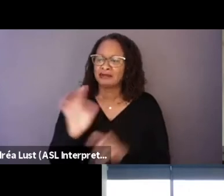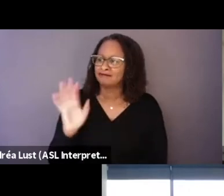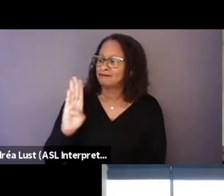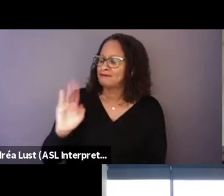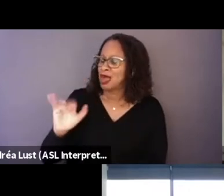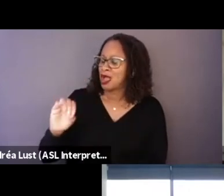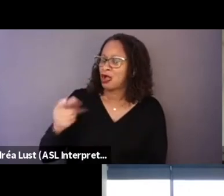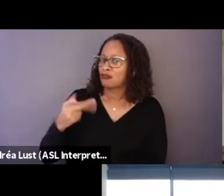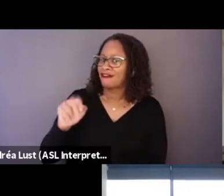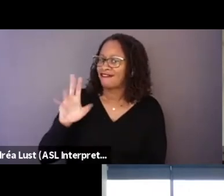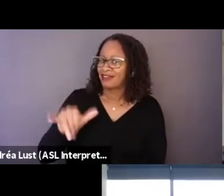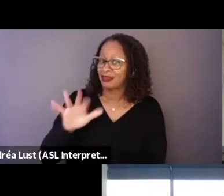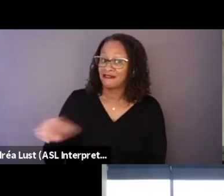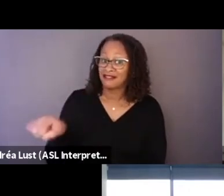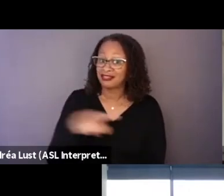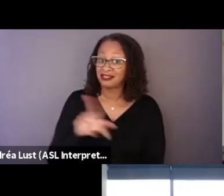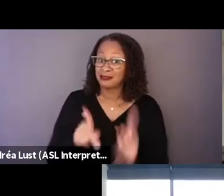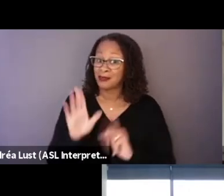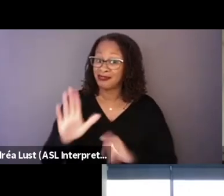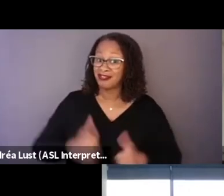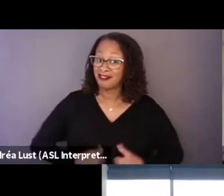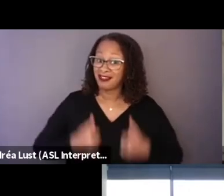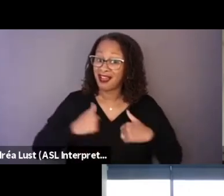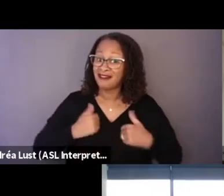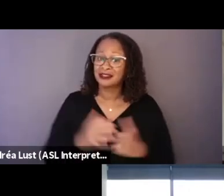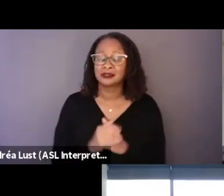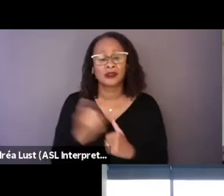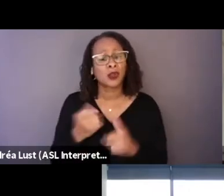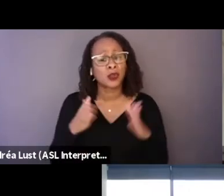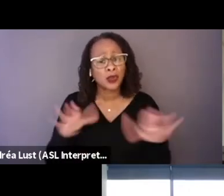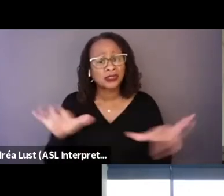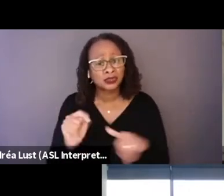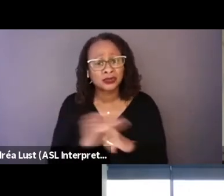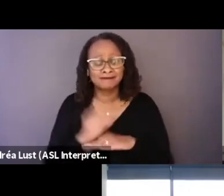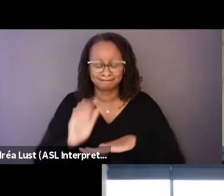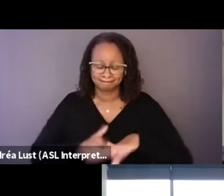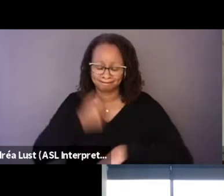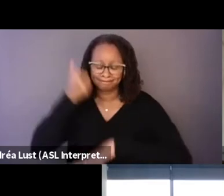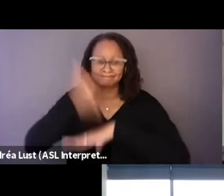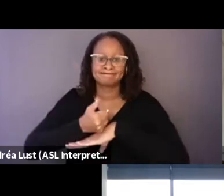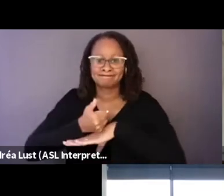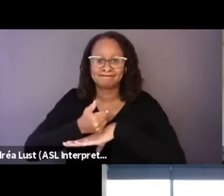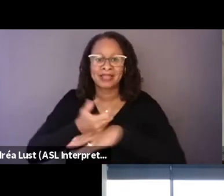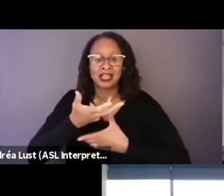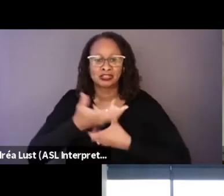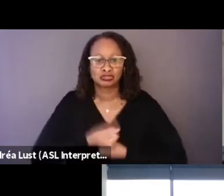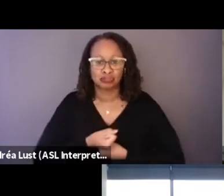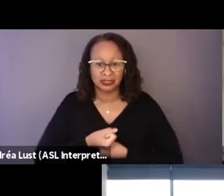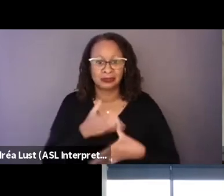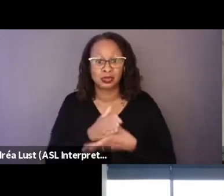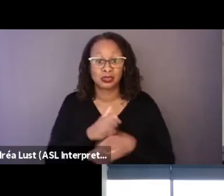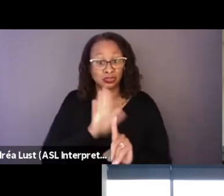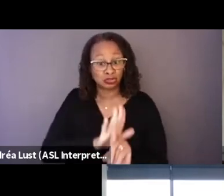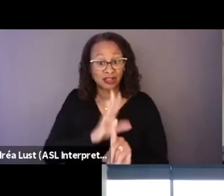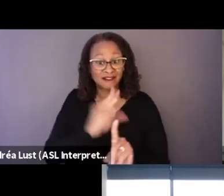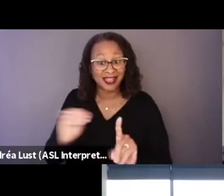The only way to do it is to, establish trust between you and the characters.